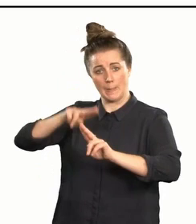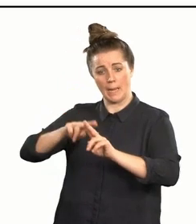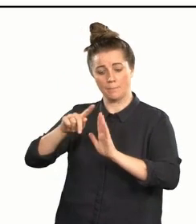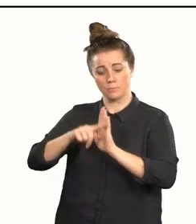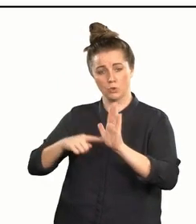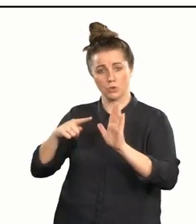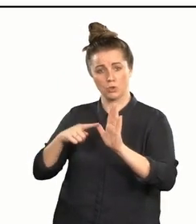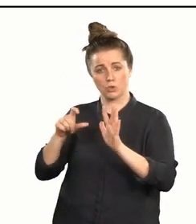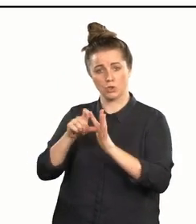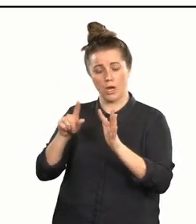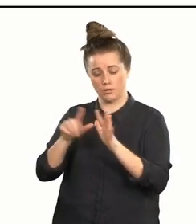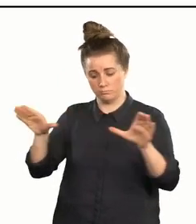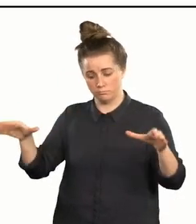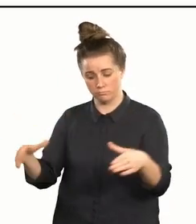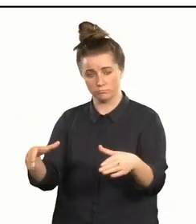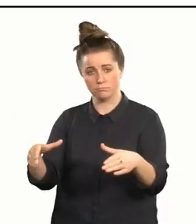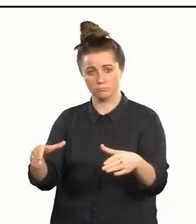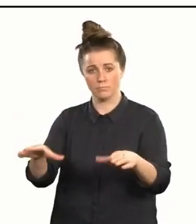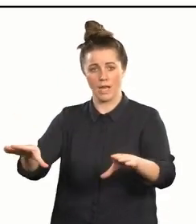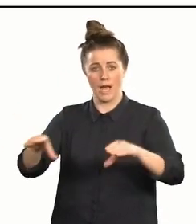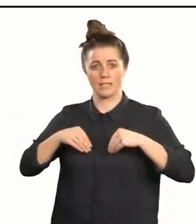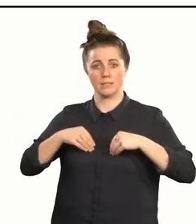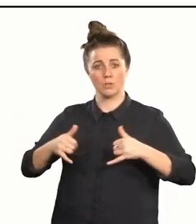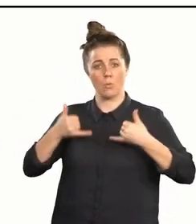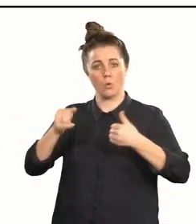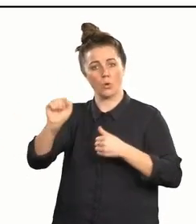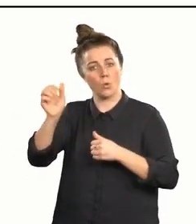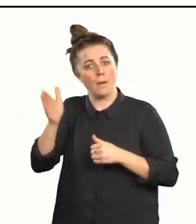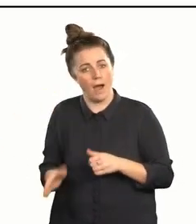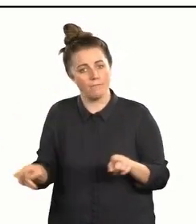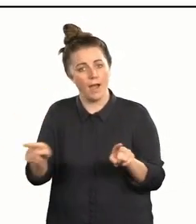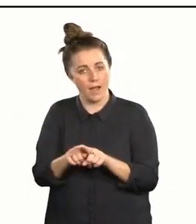You guys, I accept this award on your behalf as well